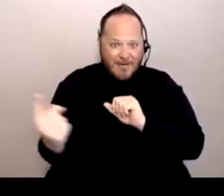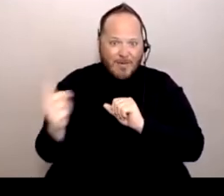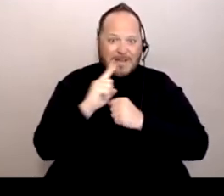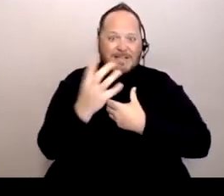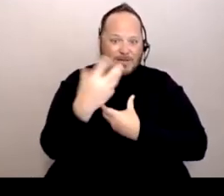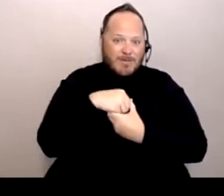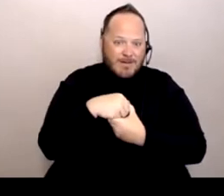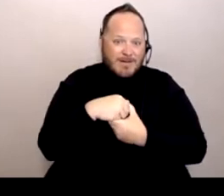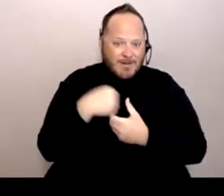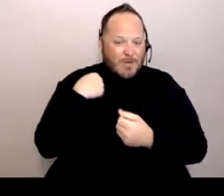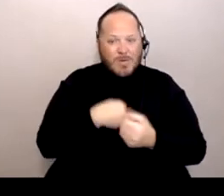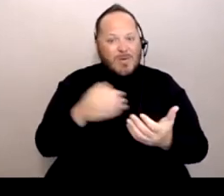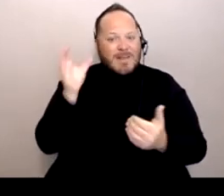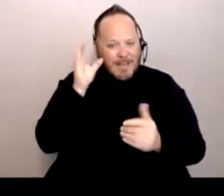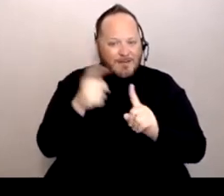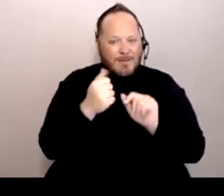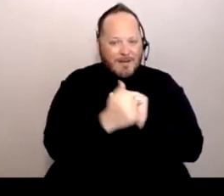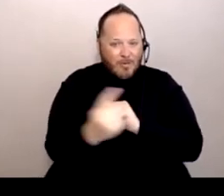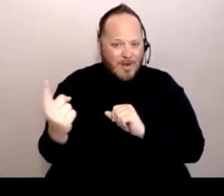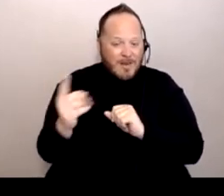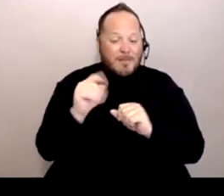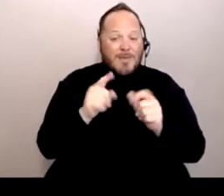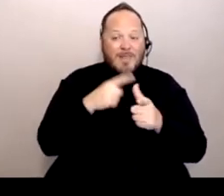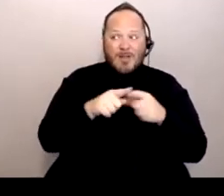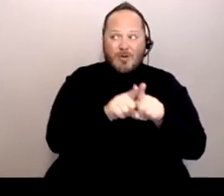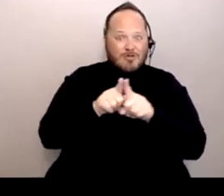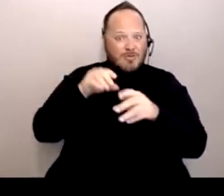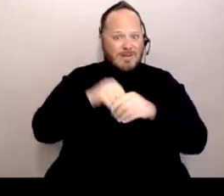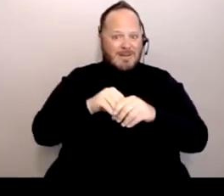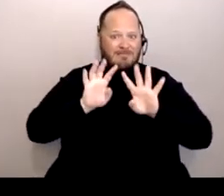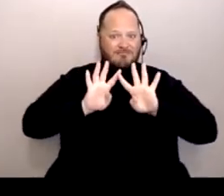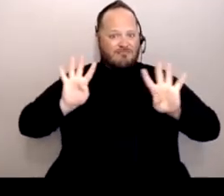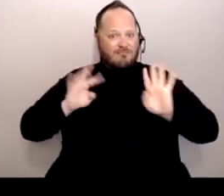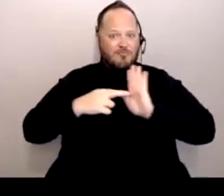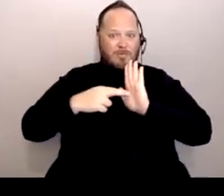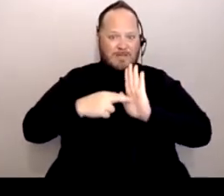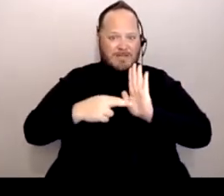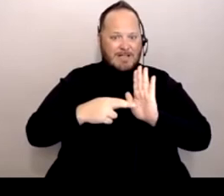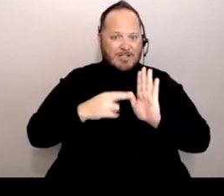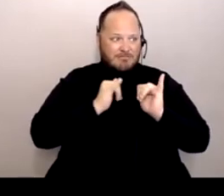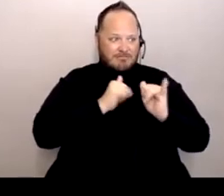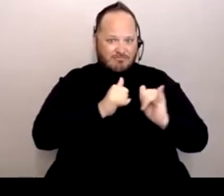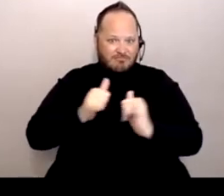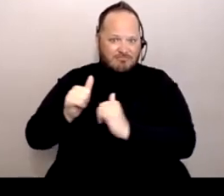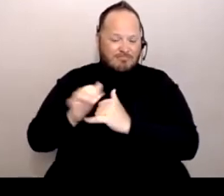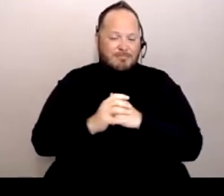but also in the representation. And so I'm very grateful to Dreda for having me today.